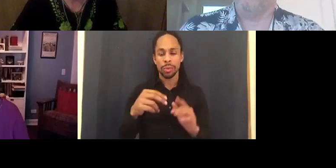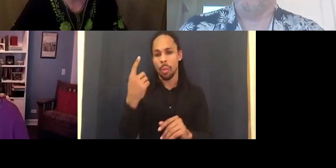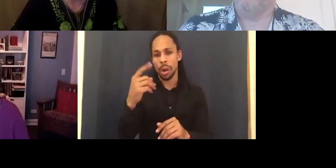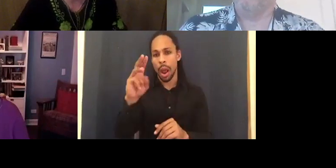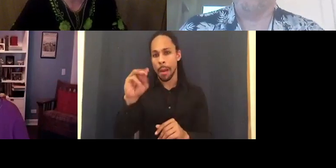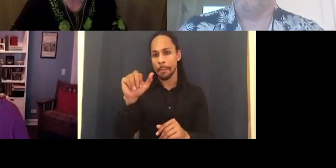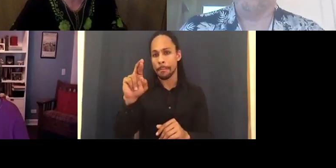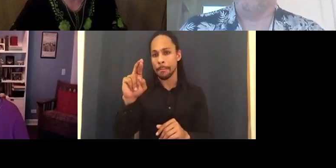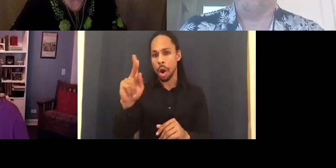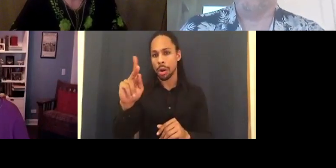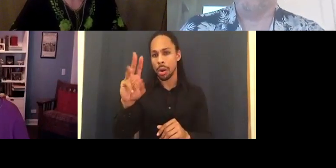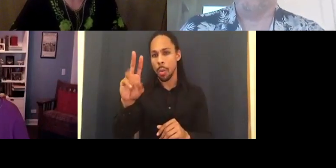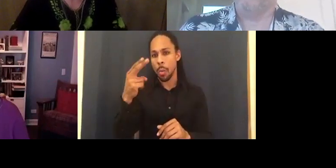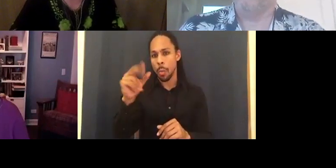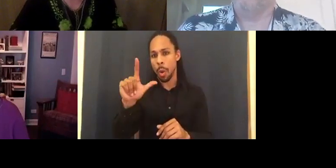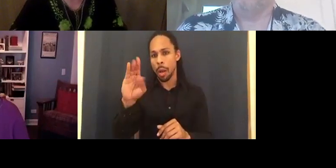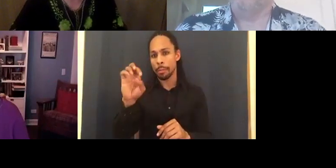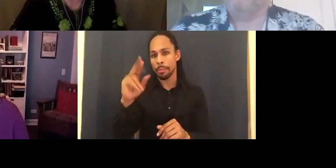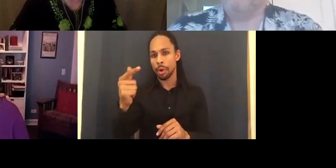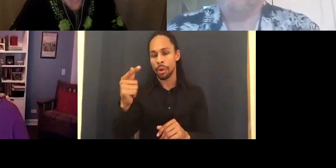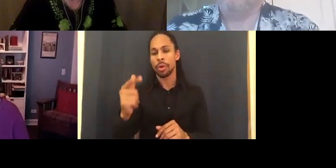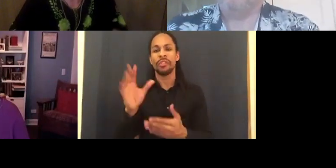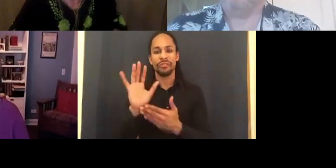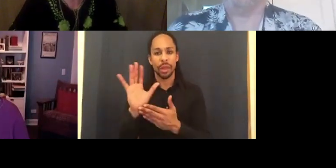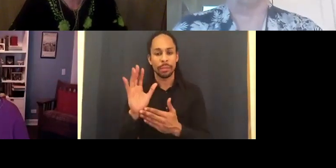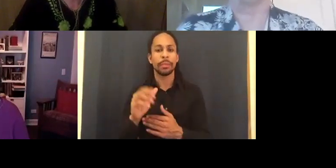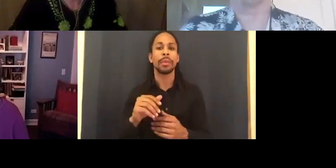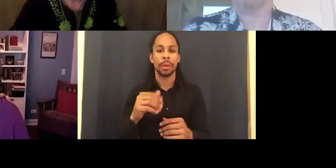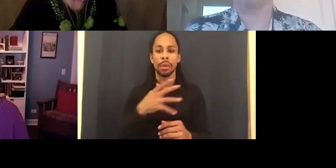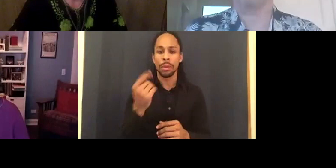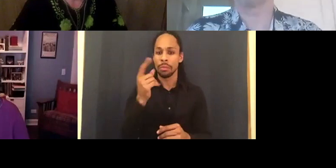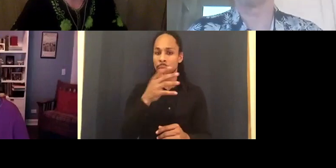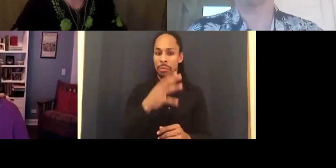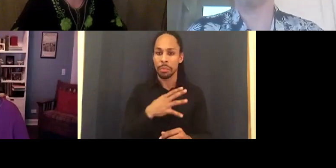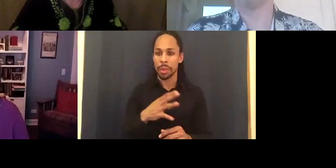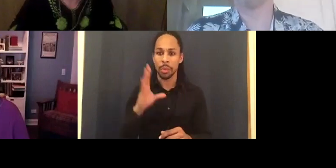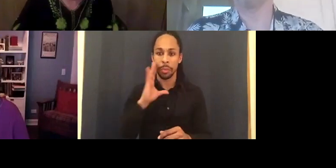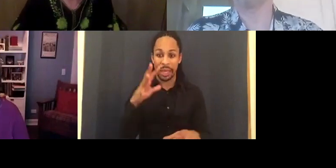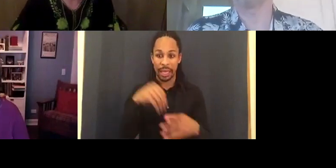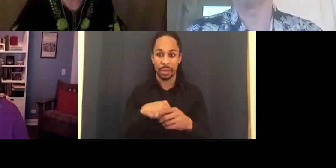Because up to now there's a bizarre divide between Hollywood and other forms of